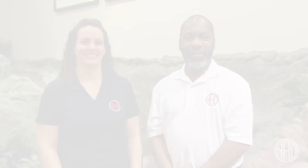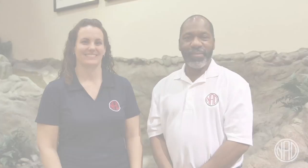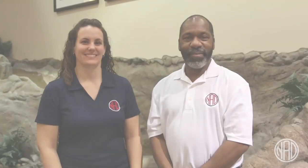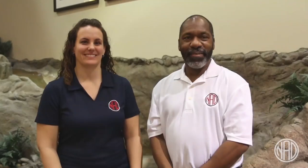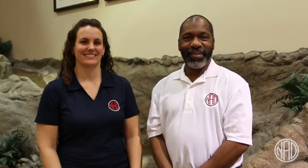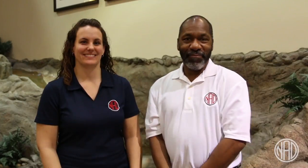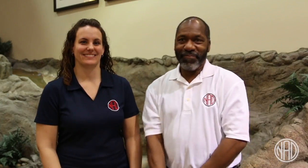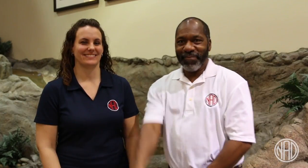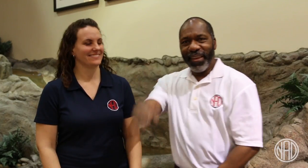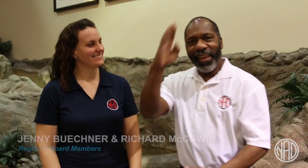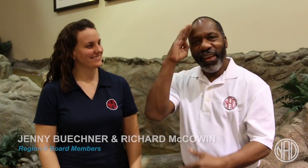Hello!